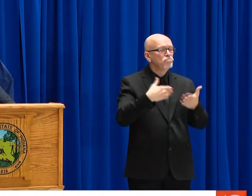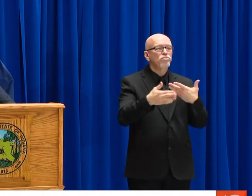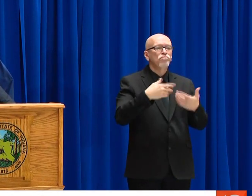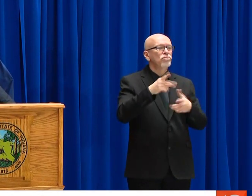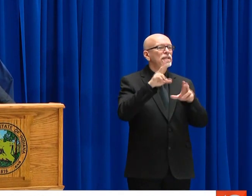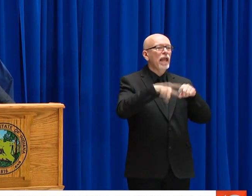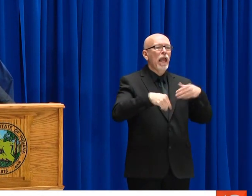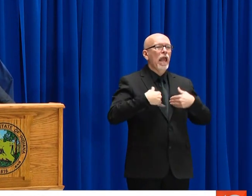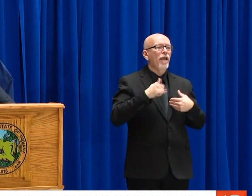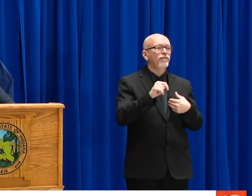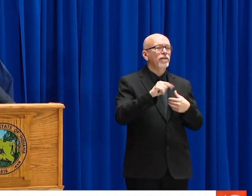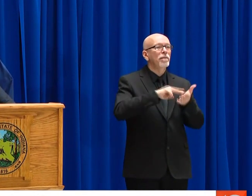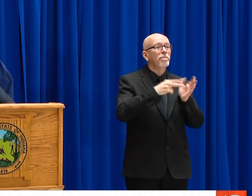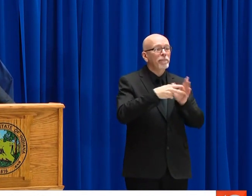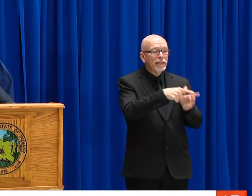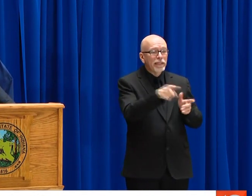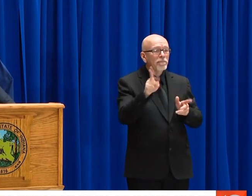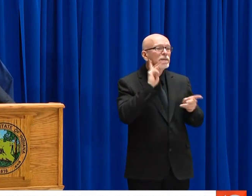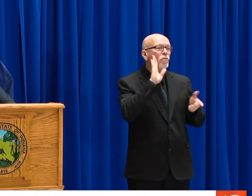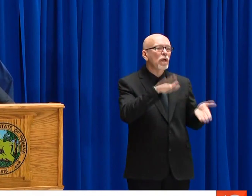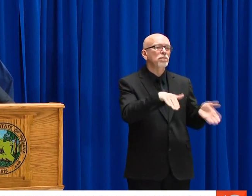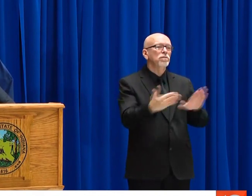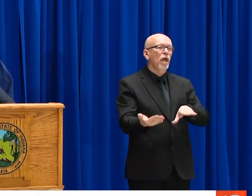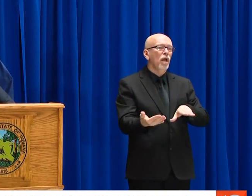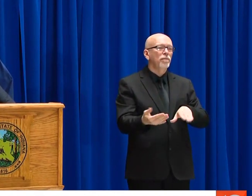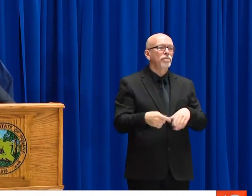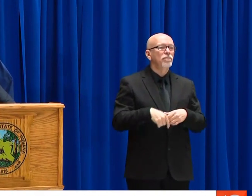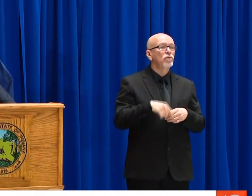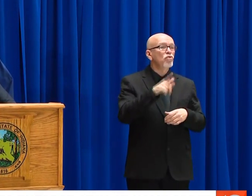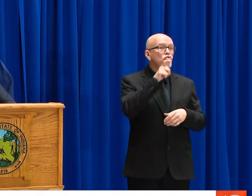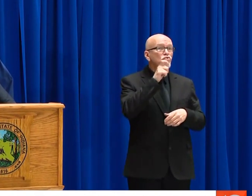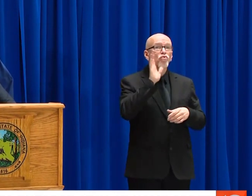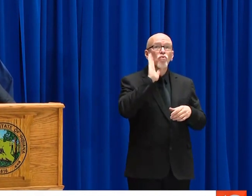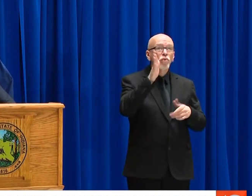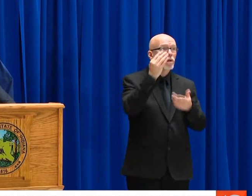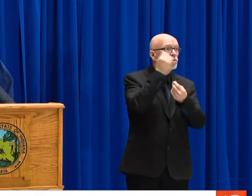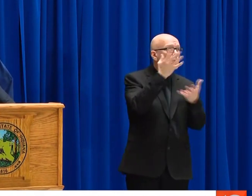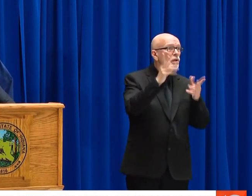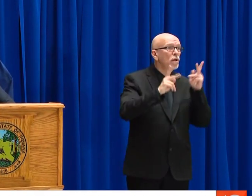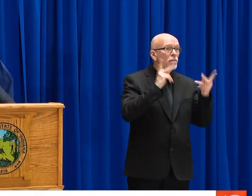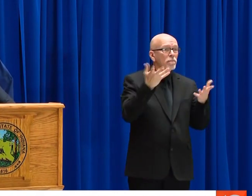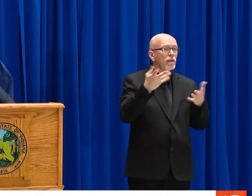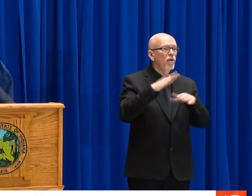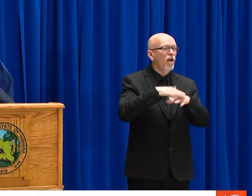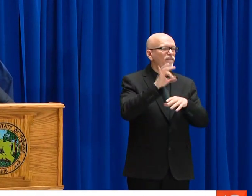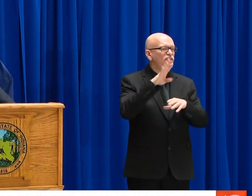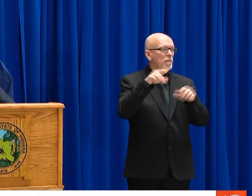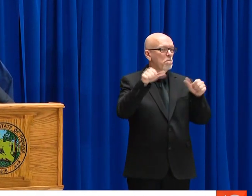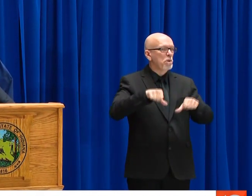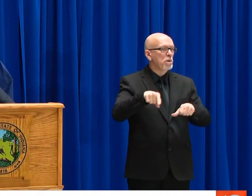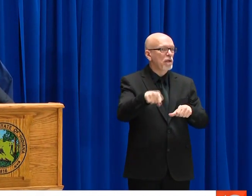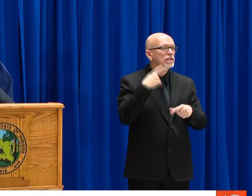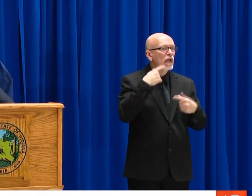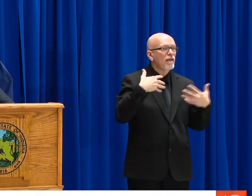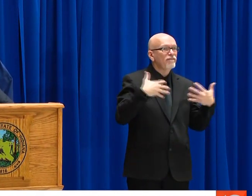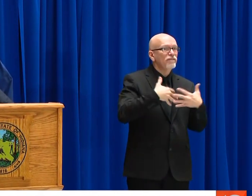MADE A DECISION THAT NO ONE OVER 60 WILL RECEIVE VENTILATORS,